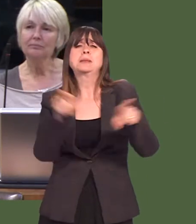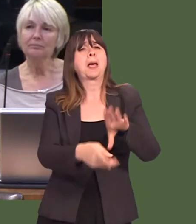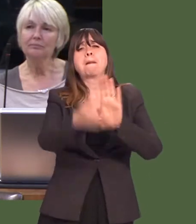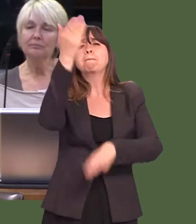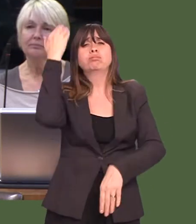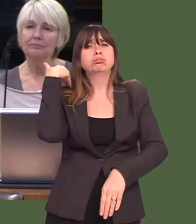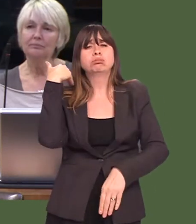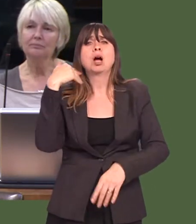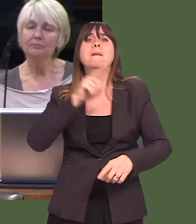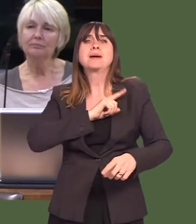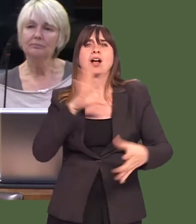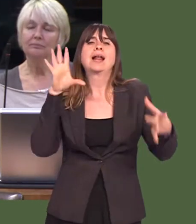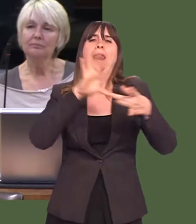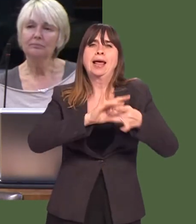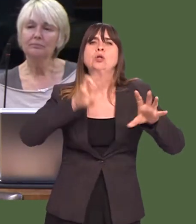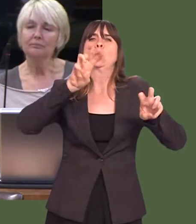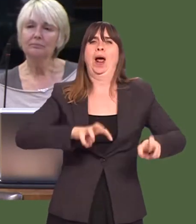pledges are within devolved competence.